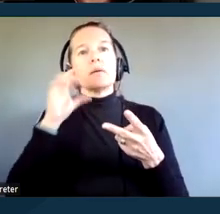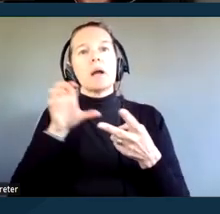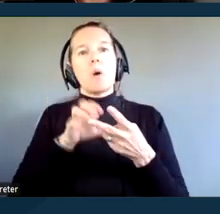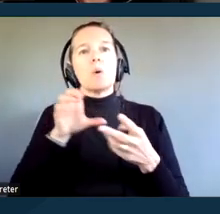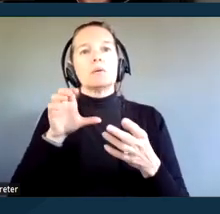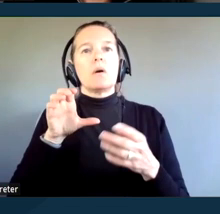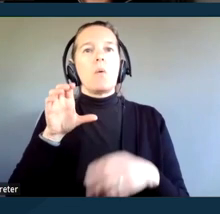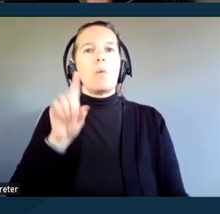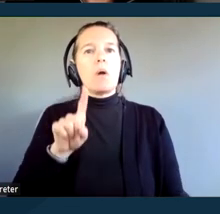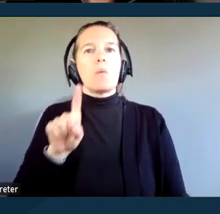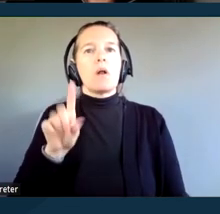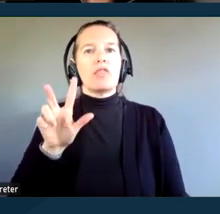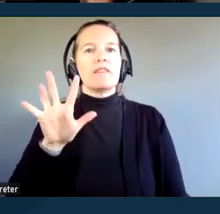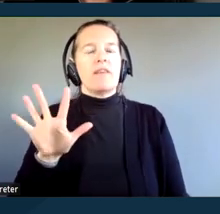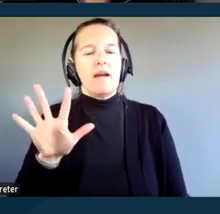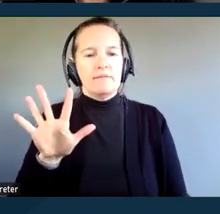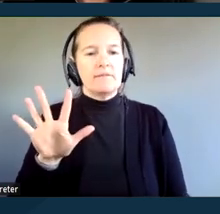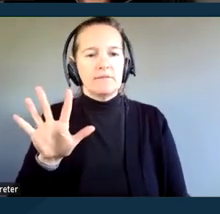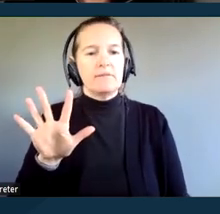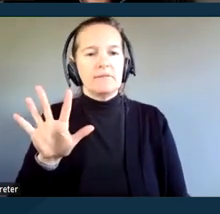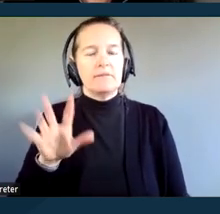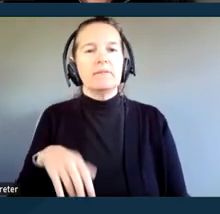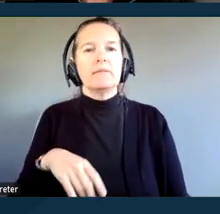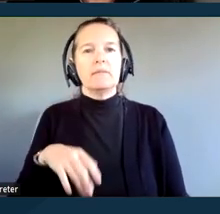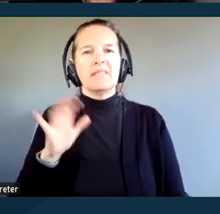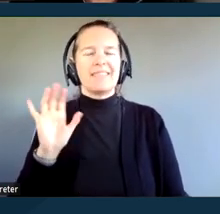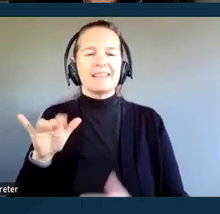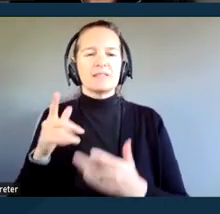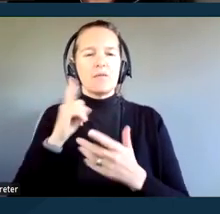which covers state and state funded programs.